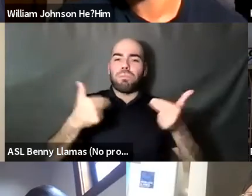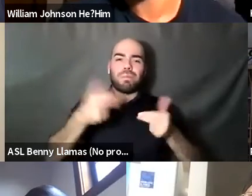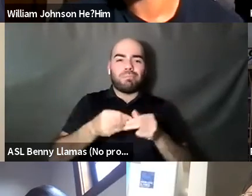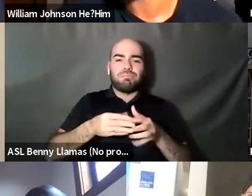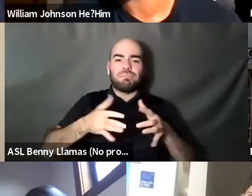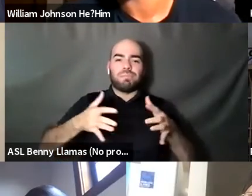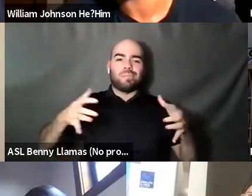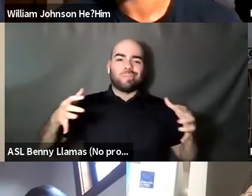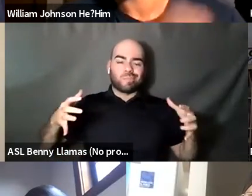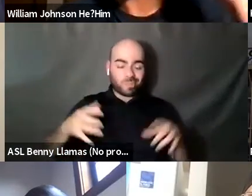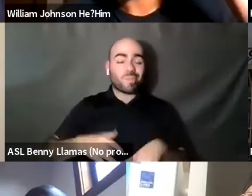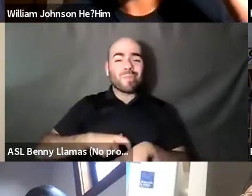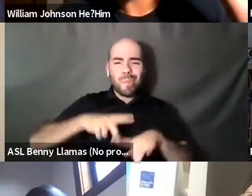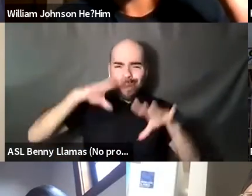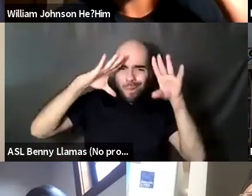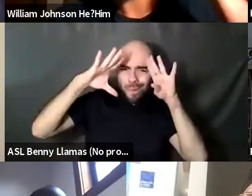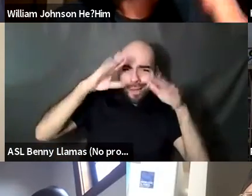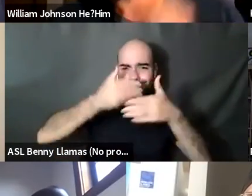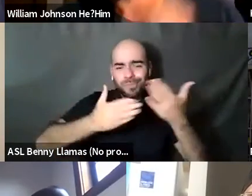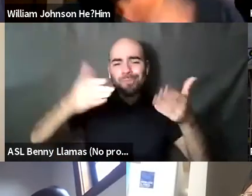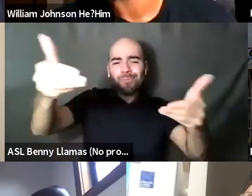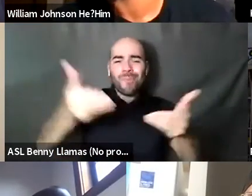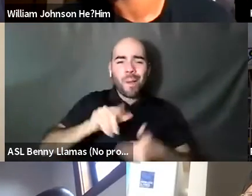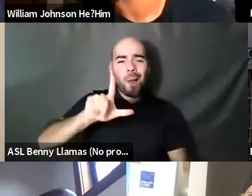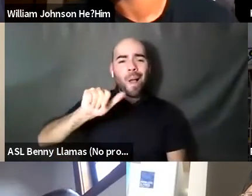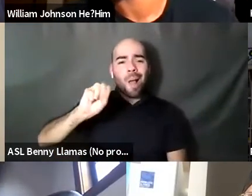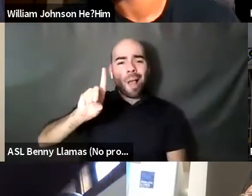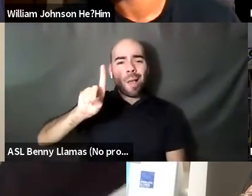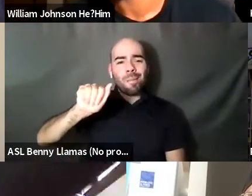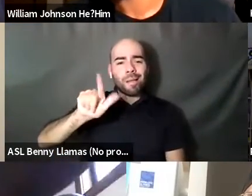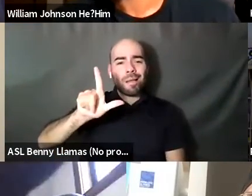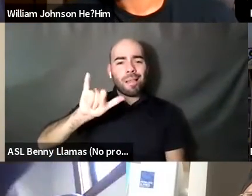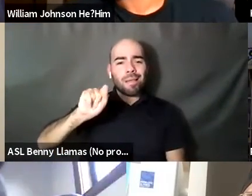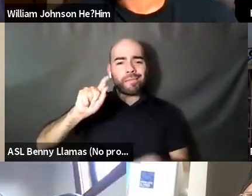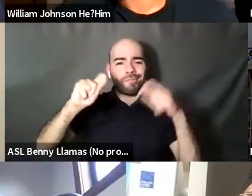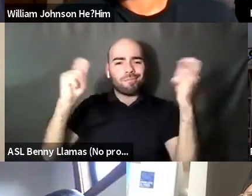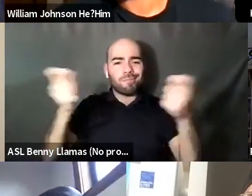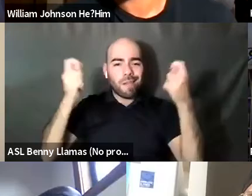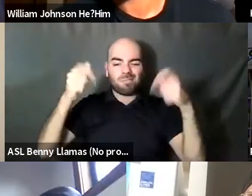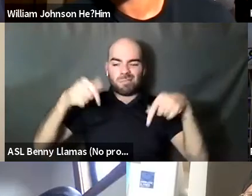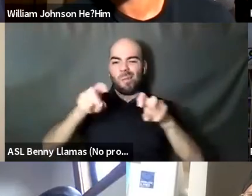Cynthia Guardado she/her: Hello everyone. Welcome to lambda lip fest, you are at the panel sex and the body.